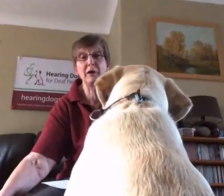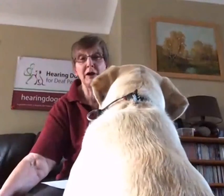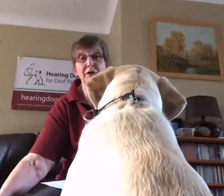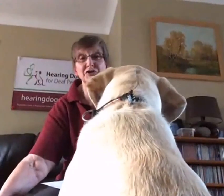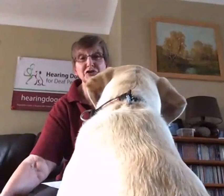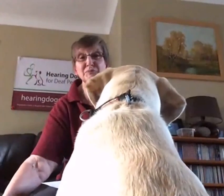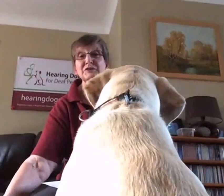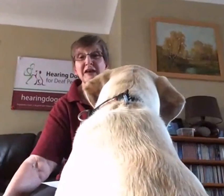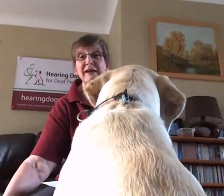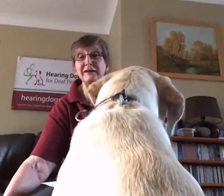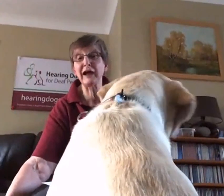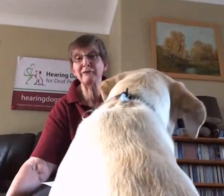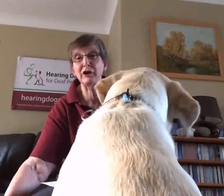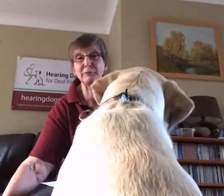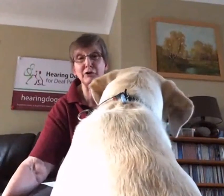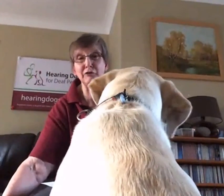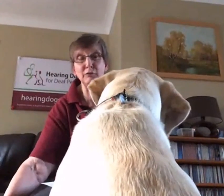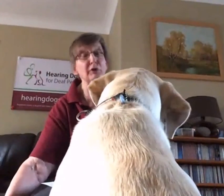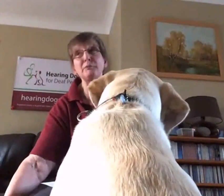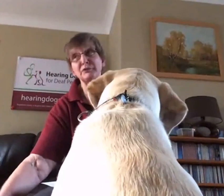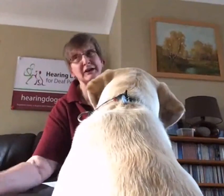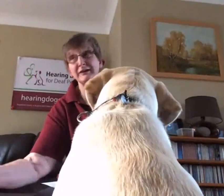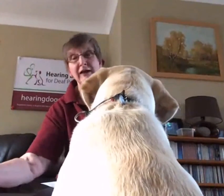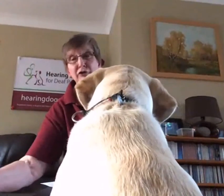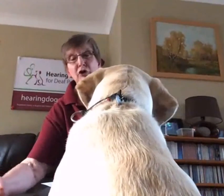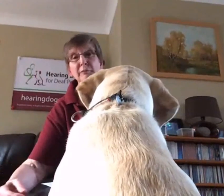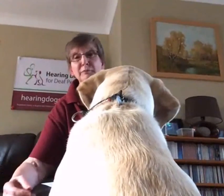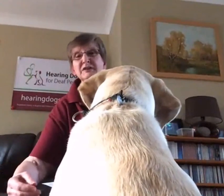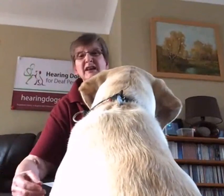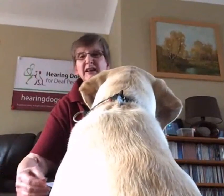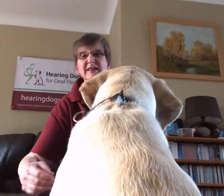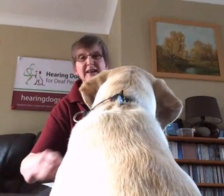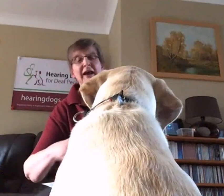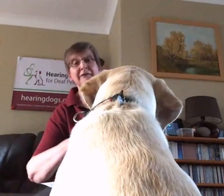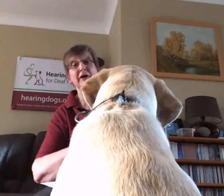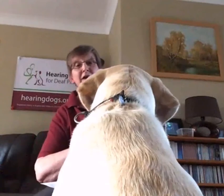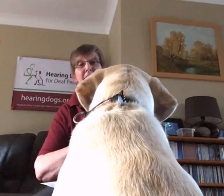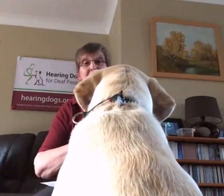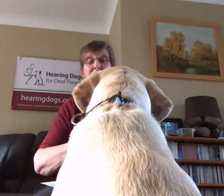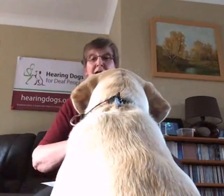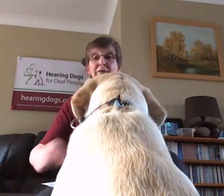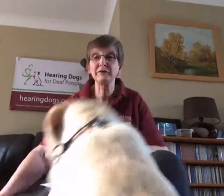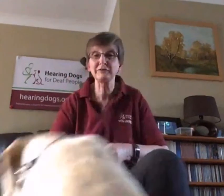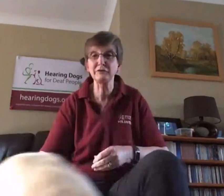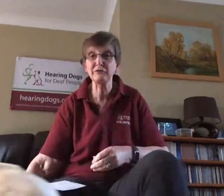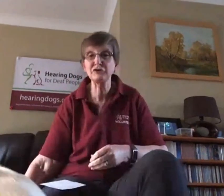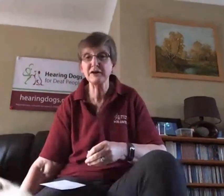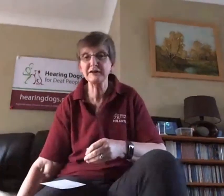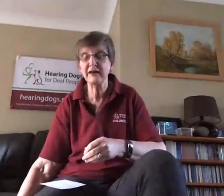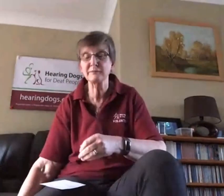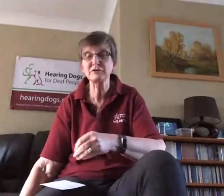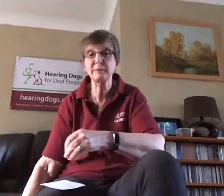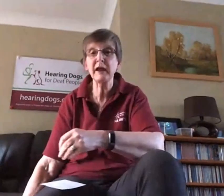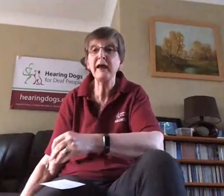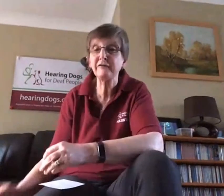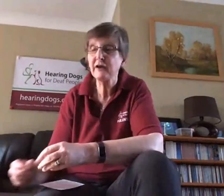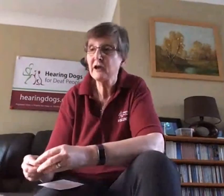which is just pretending to have a cup of coffee, not pretending to have a coffee, but pretending it's a Cafe and having to, trying to get them to behave.